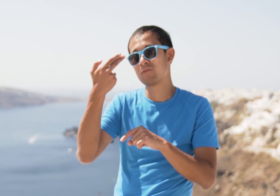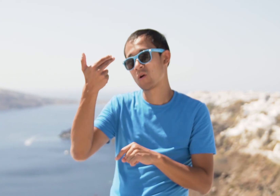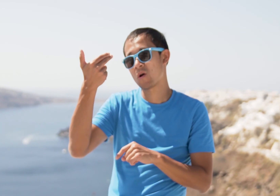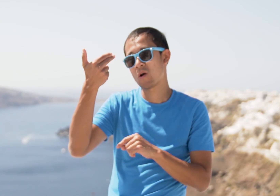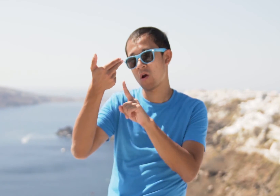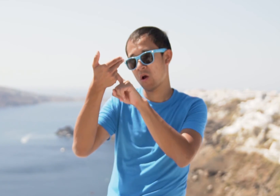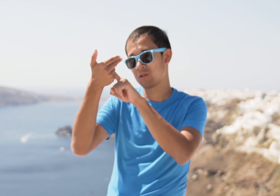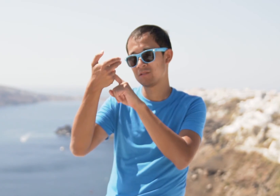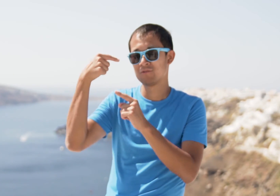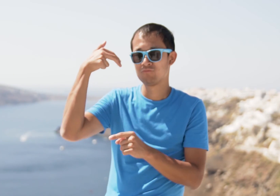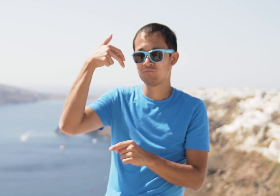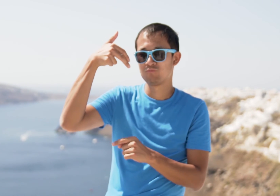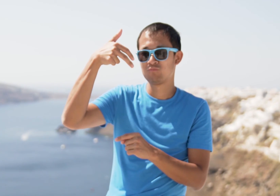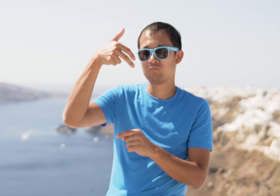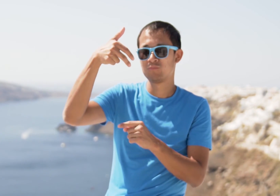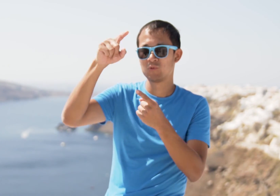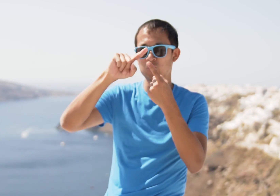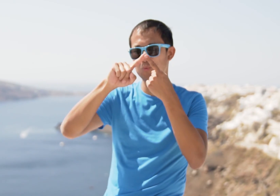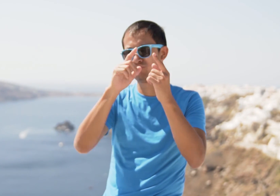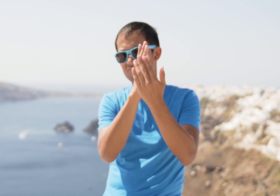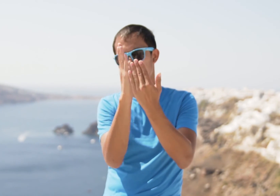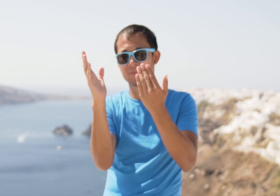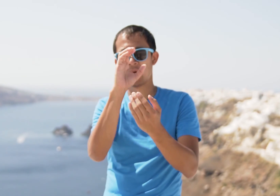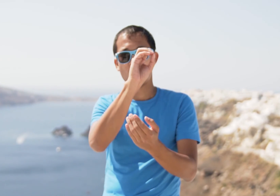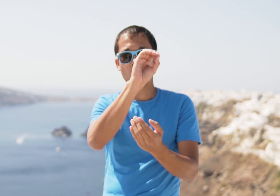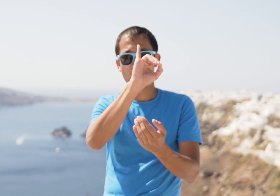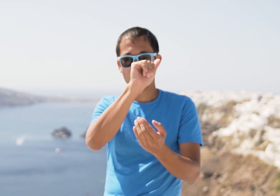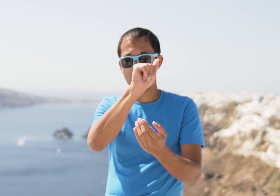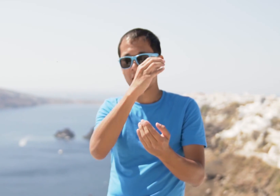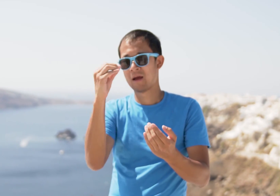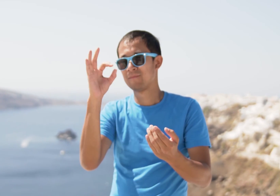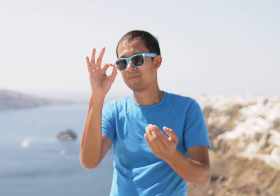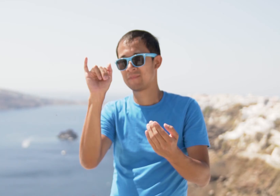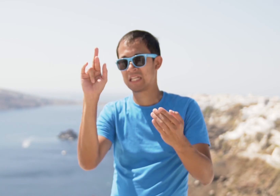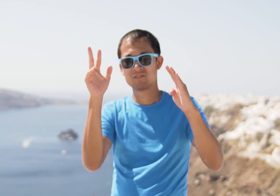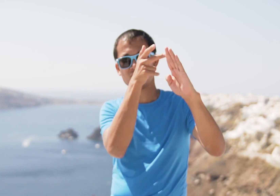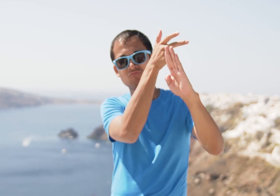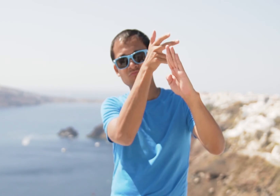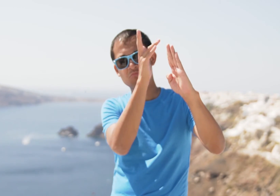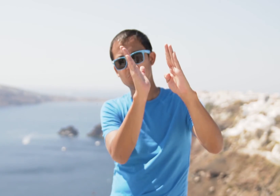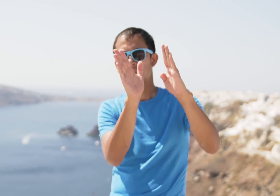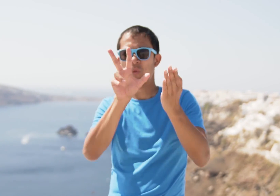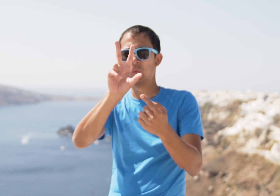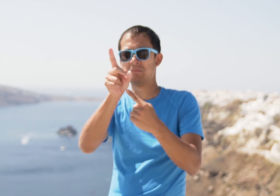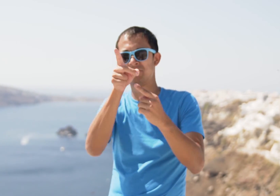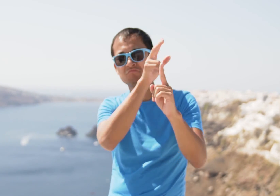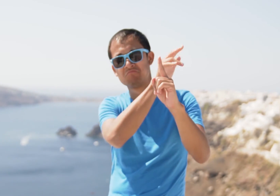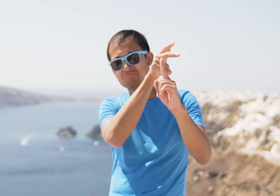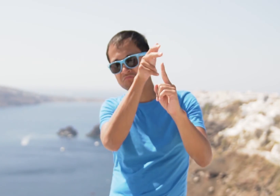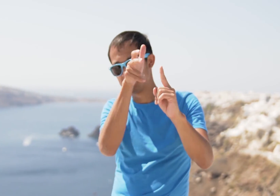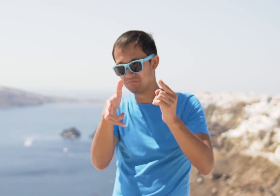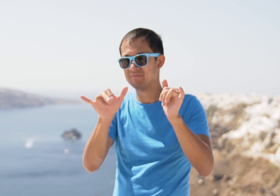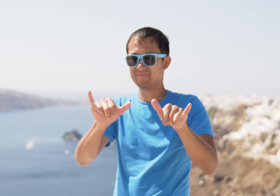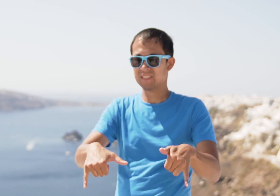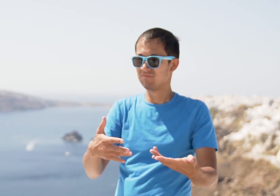We were walking from our hotel in Oia to Fira in around 30 minutes. That's where we are.